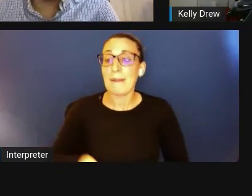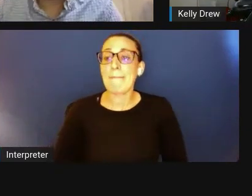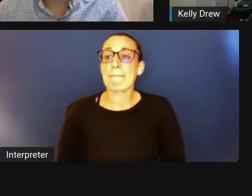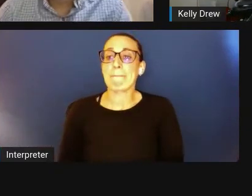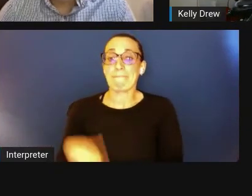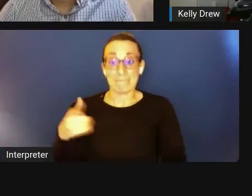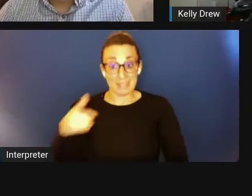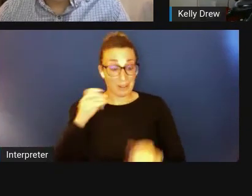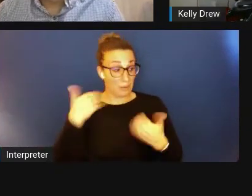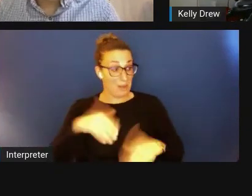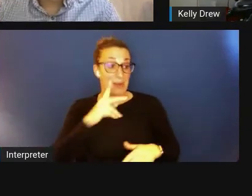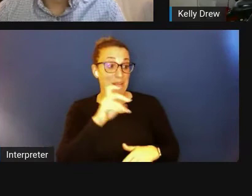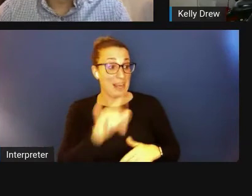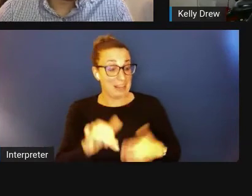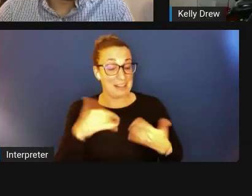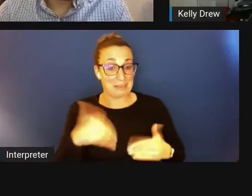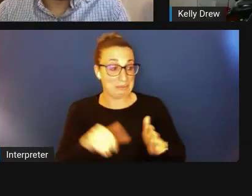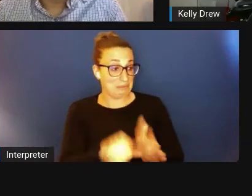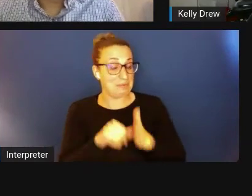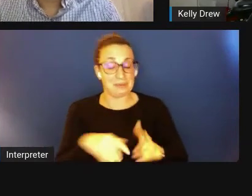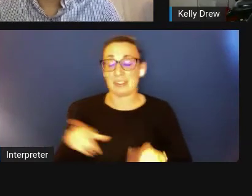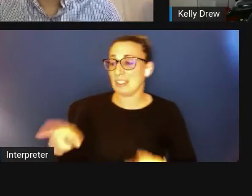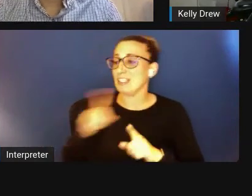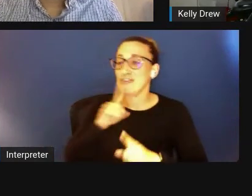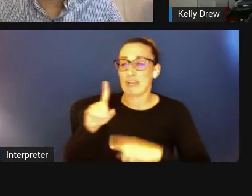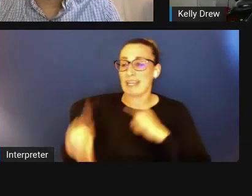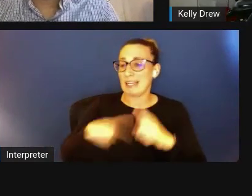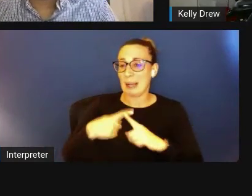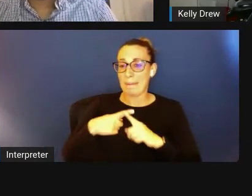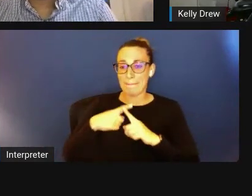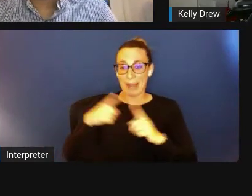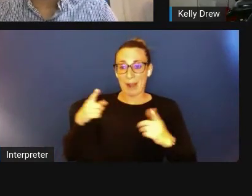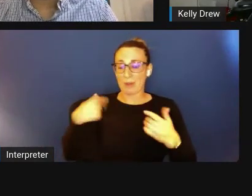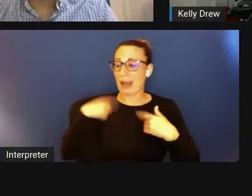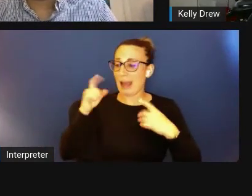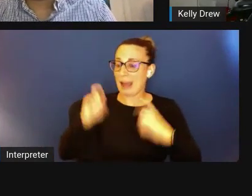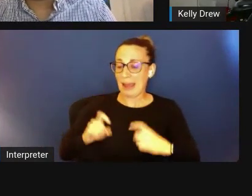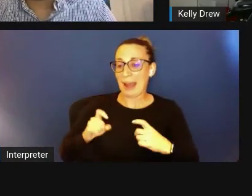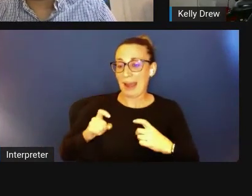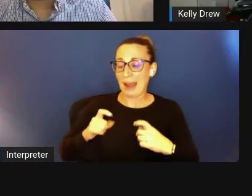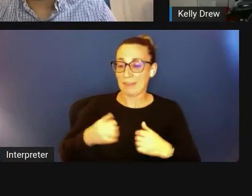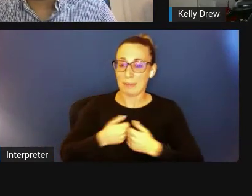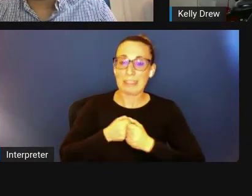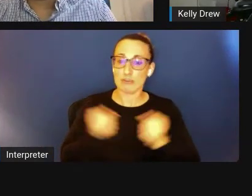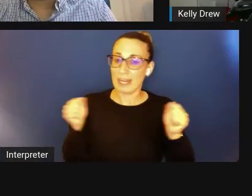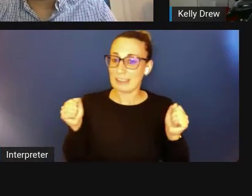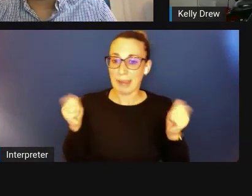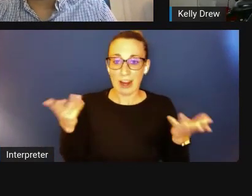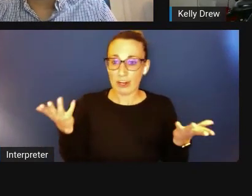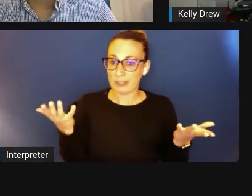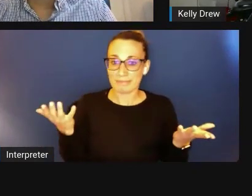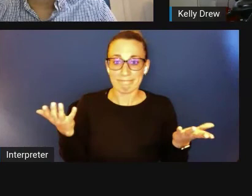Kelly Drew: You now, it's all about transparency. You just have to constantly talk about it